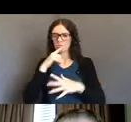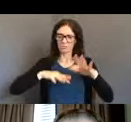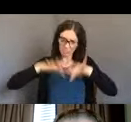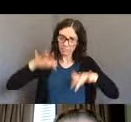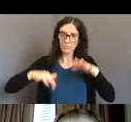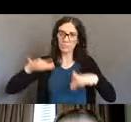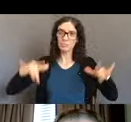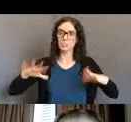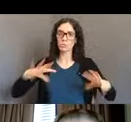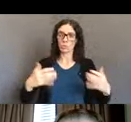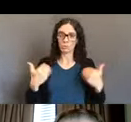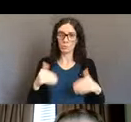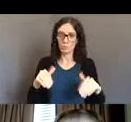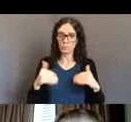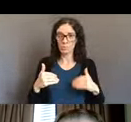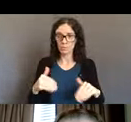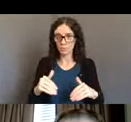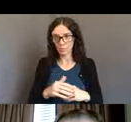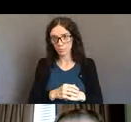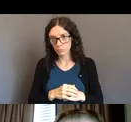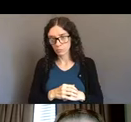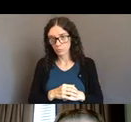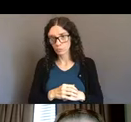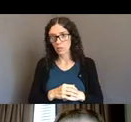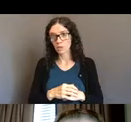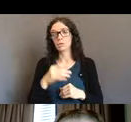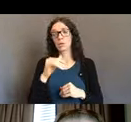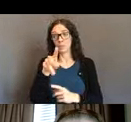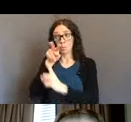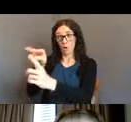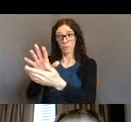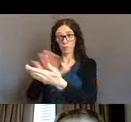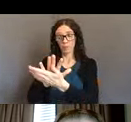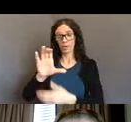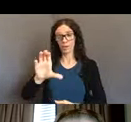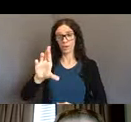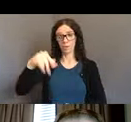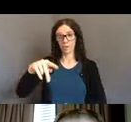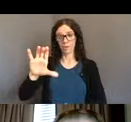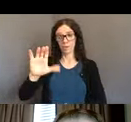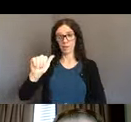and one of the most powerful things and if you've watched Crip Camp you'll know this, is during the 504 sit-in,